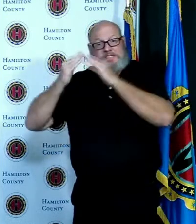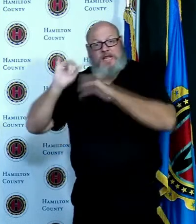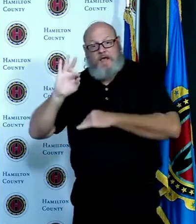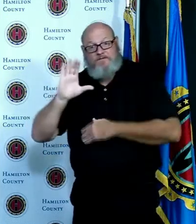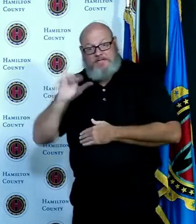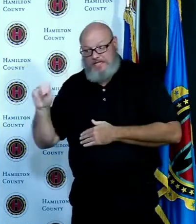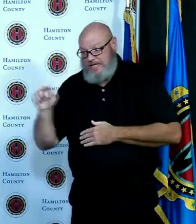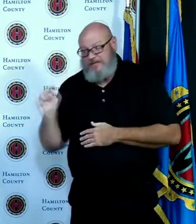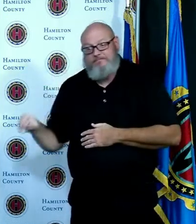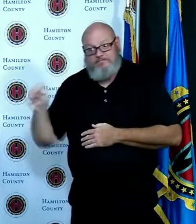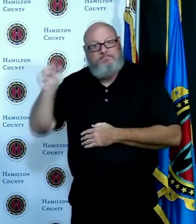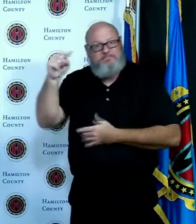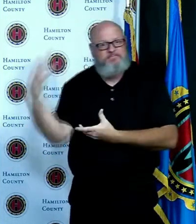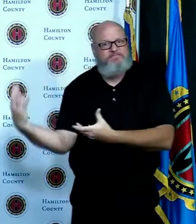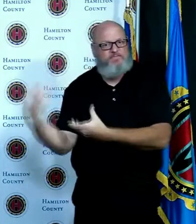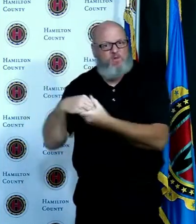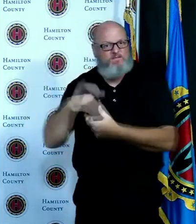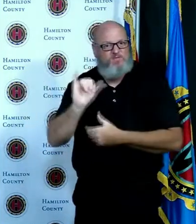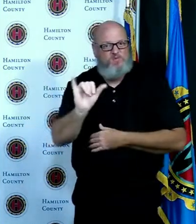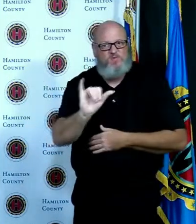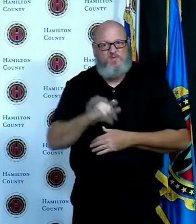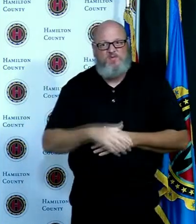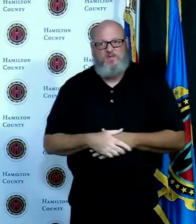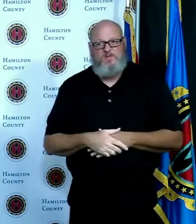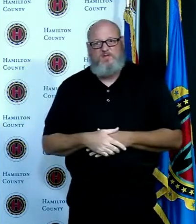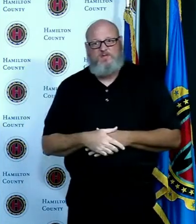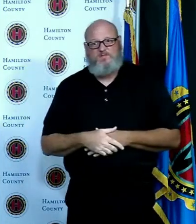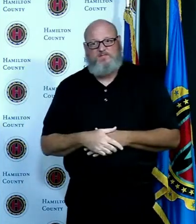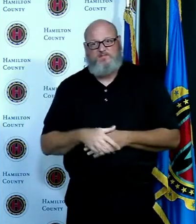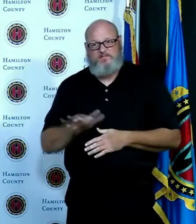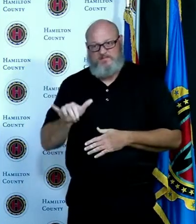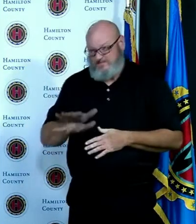the cases that we're seeing they continue to come from our community and not just one source